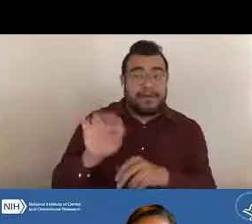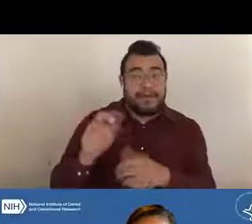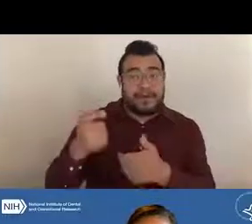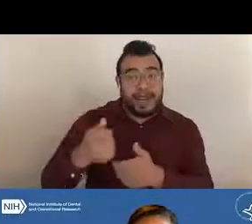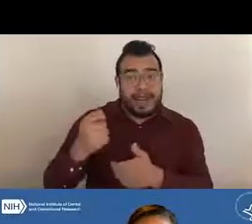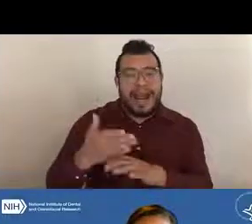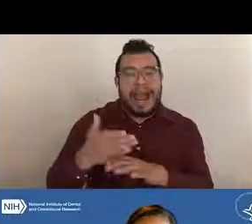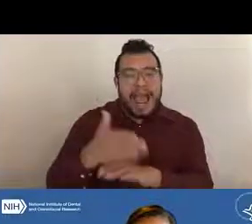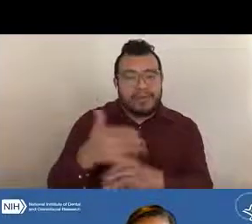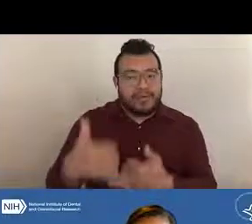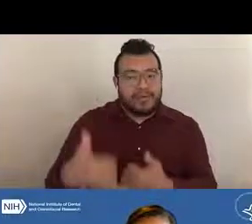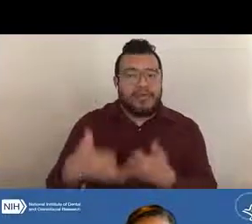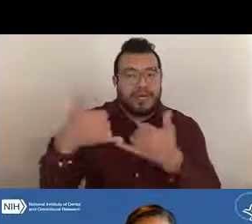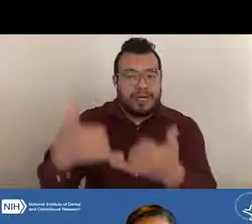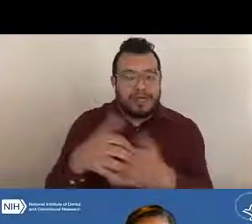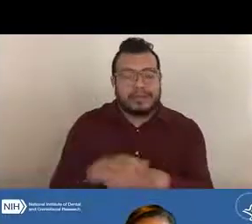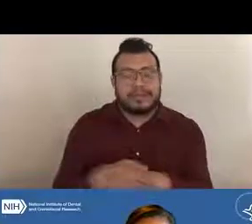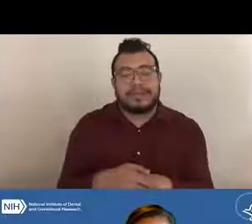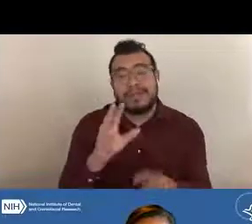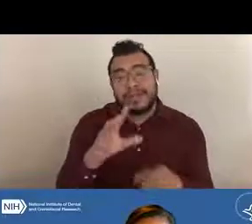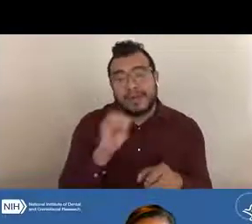including monitoring the research progress,